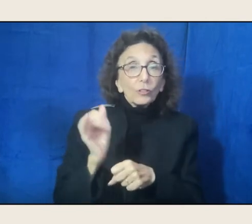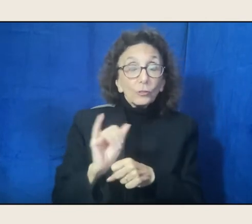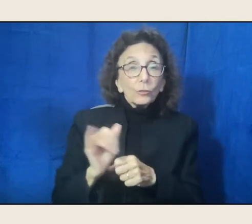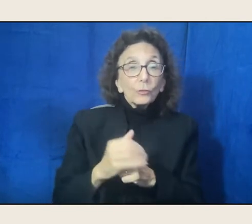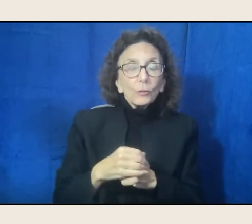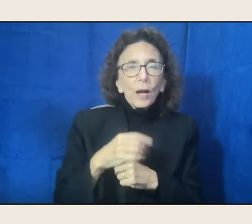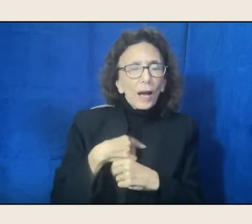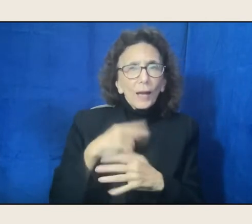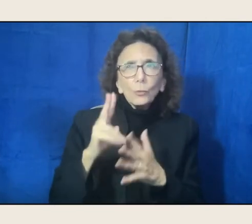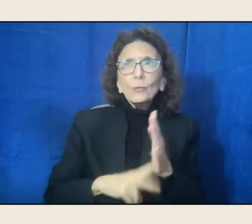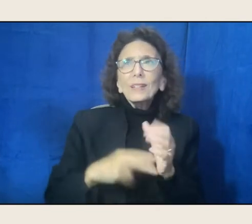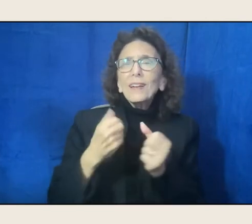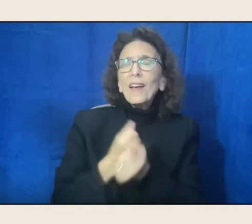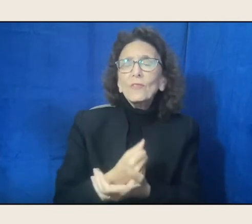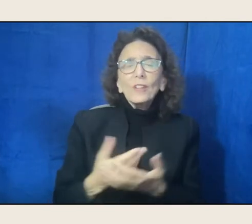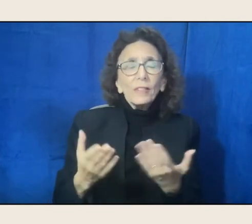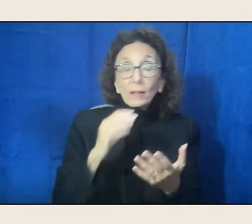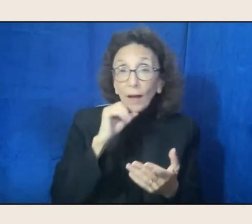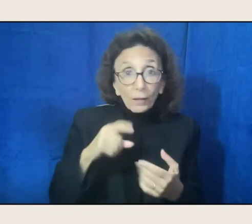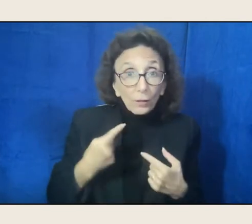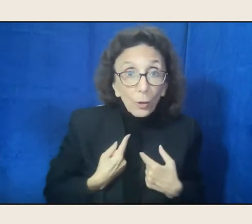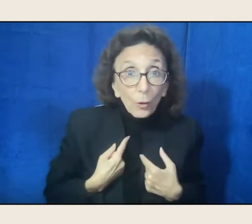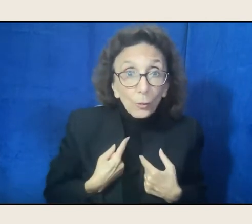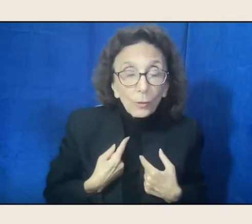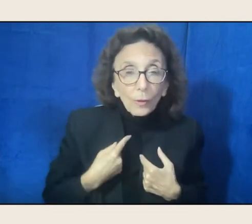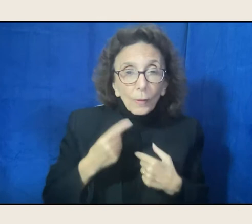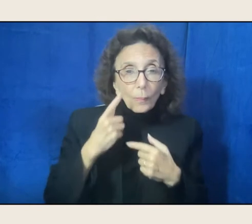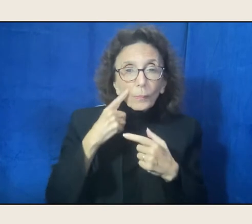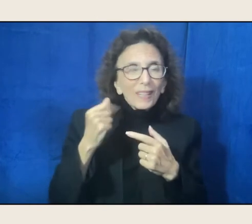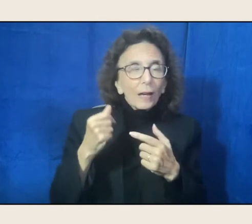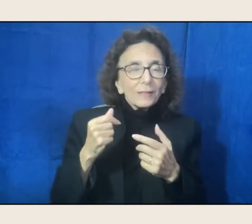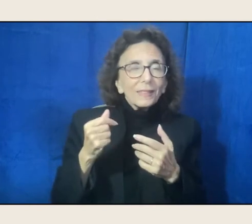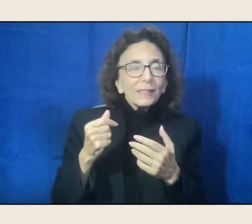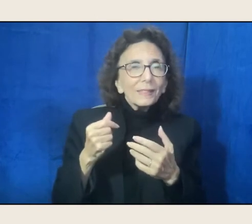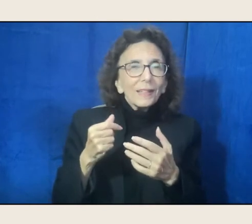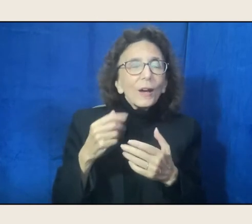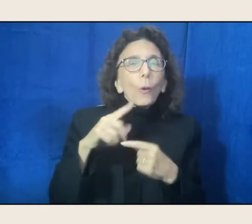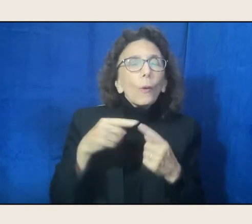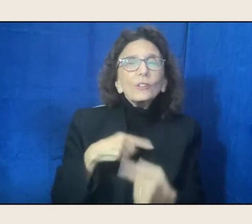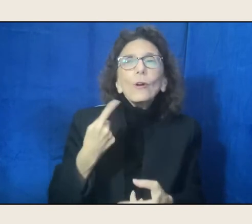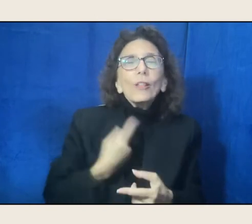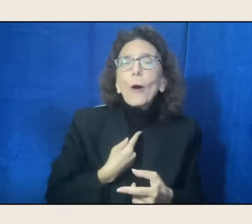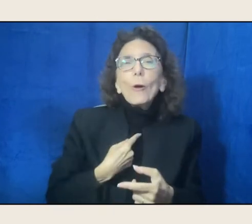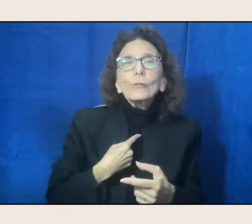and not just by myself, because you get into habits of hearing when you're by yourself. Yes, absolutely.